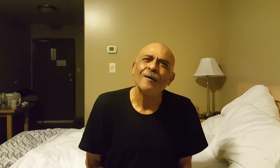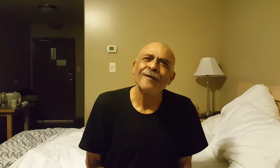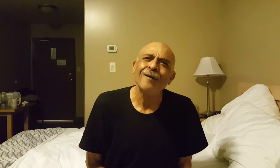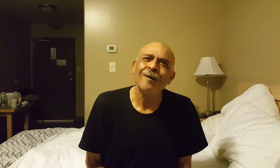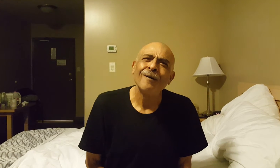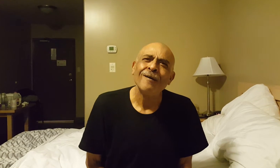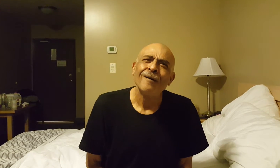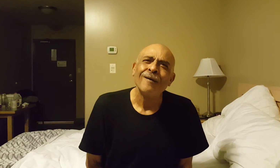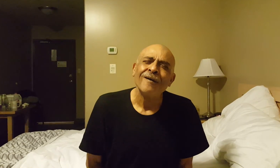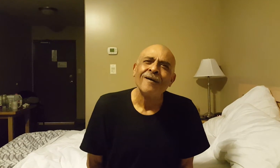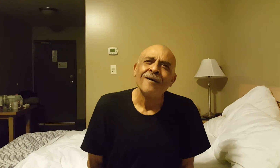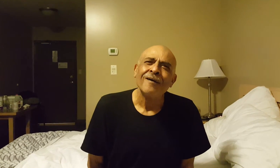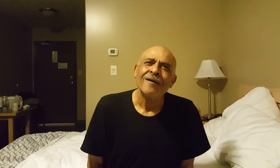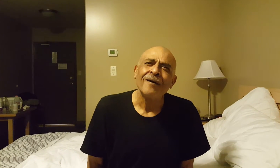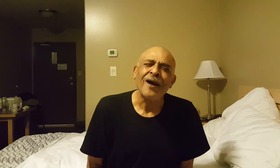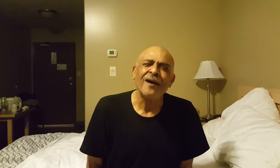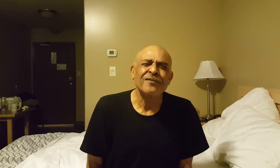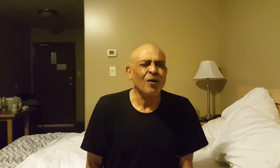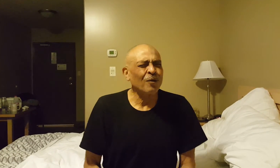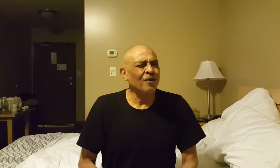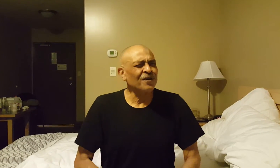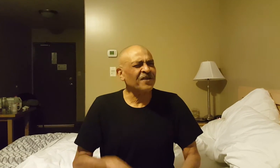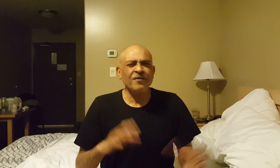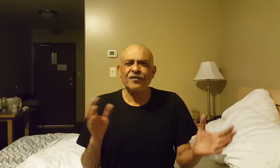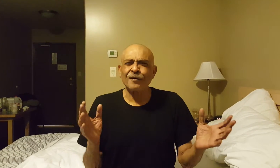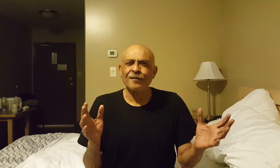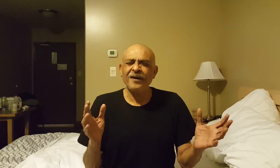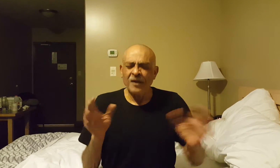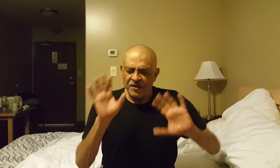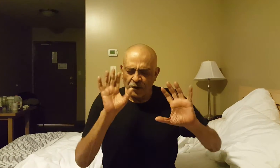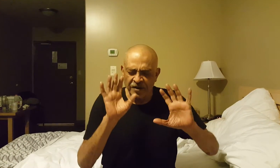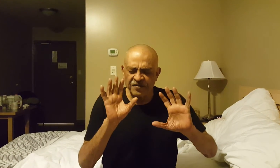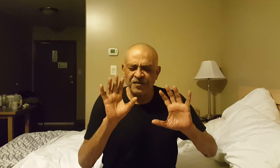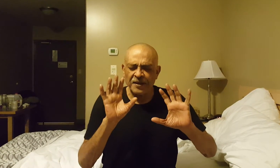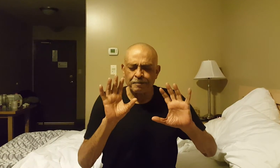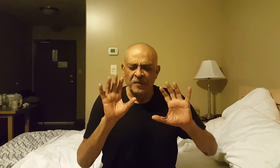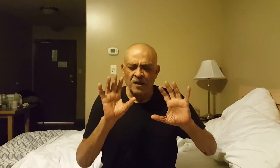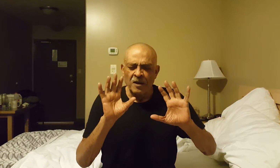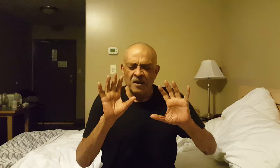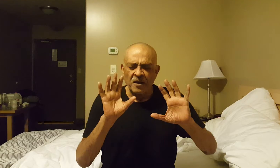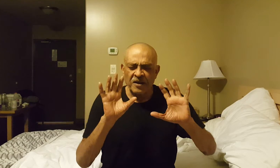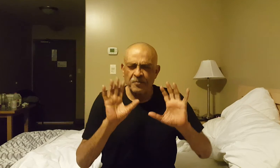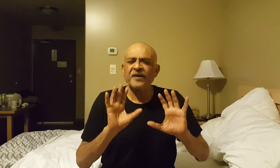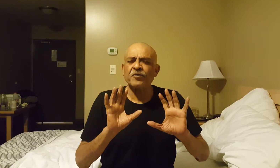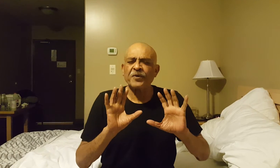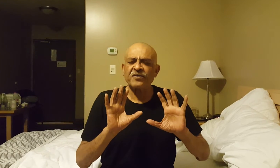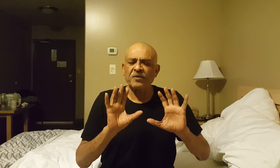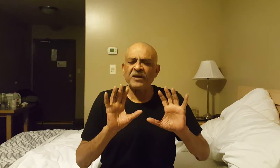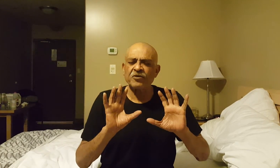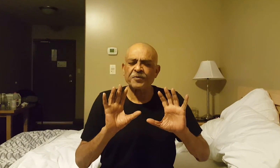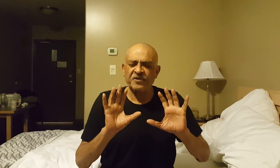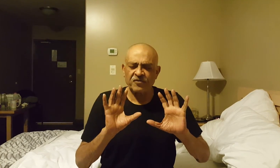So what gives here? So here's the thing, here's my interpretation